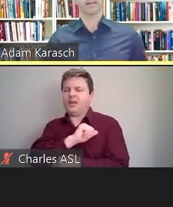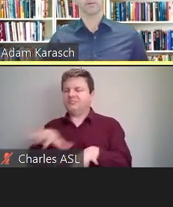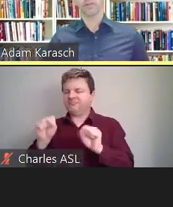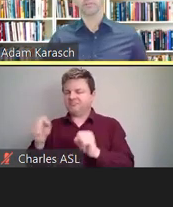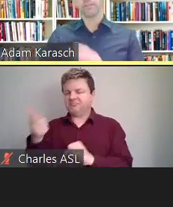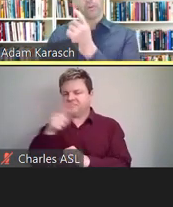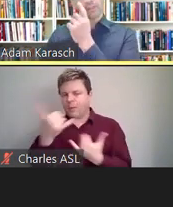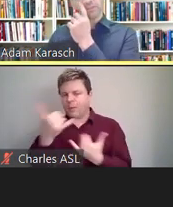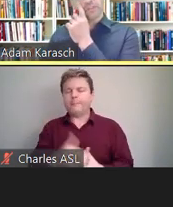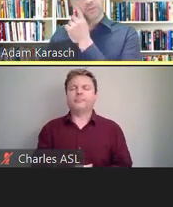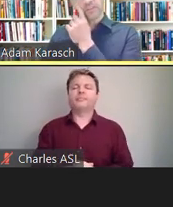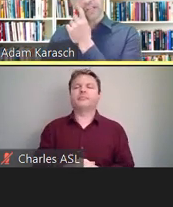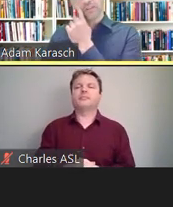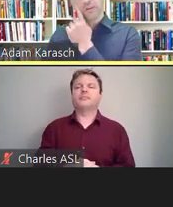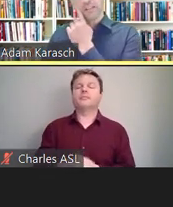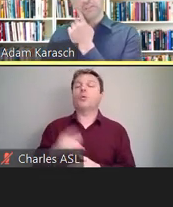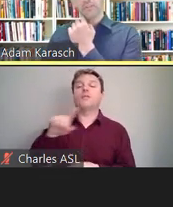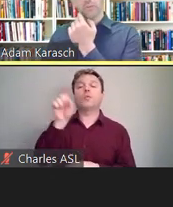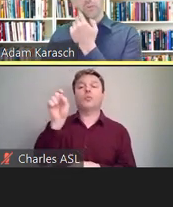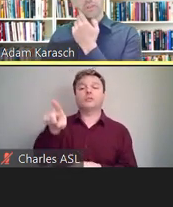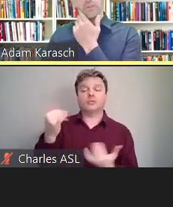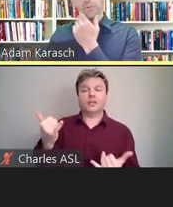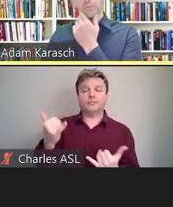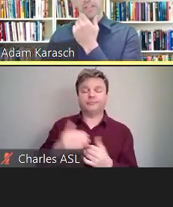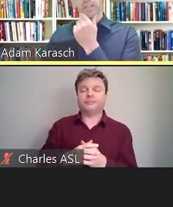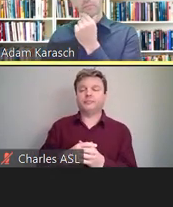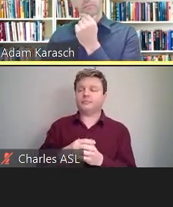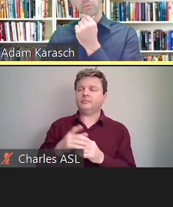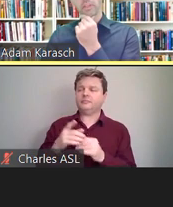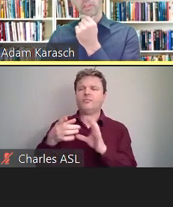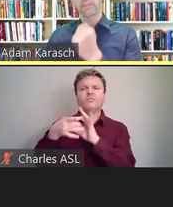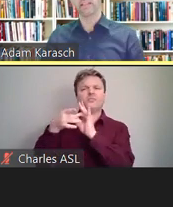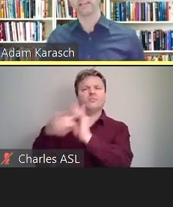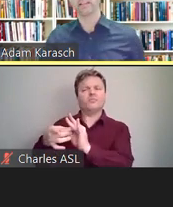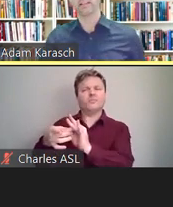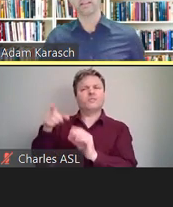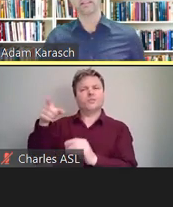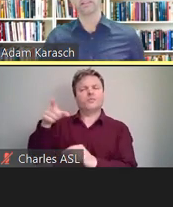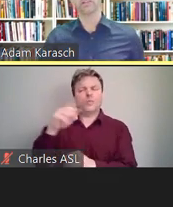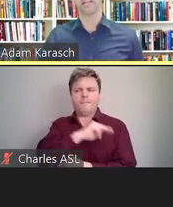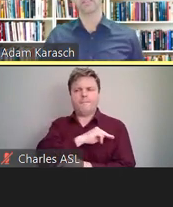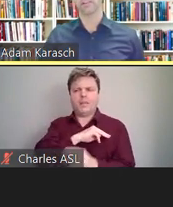We also have a question here. It's kind of relevant to what you were mentioning, but maybe we can take that in the Q&A section